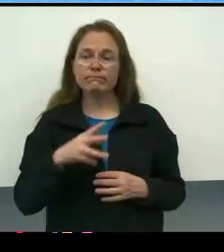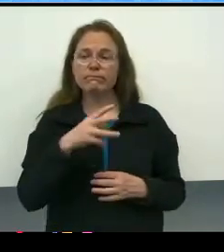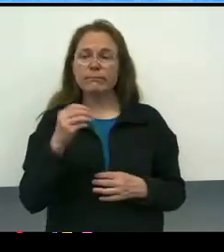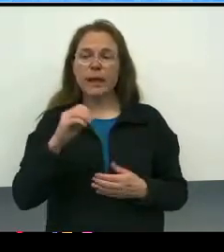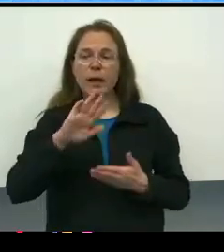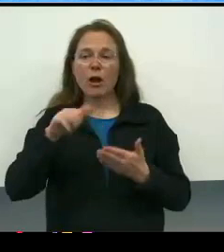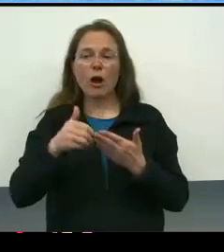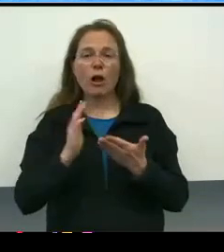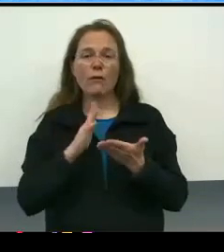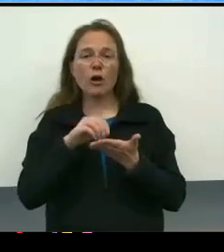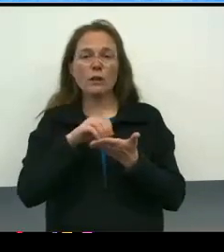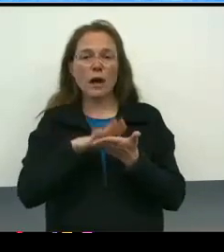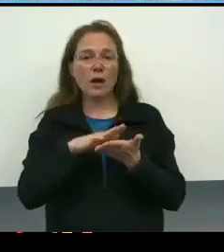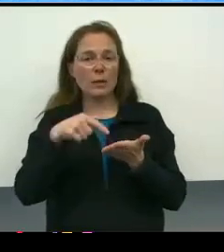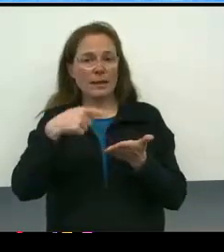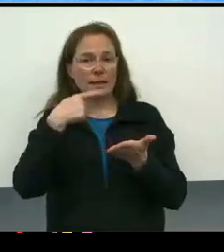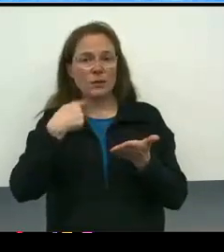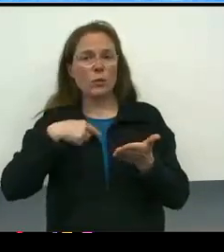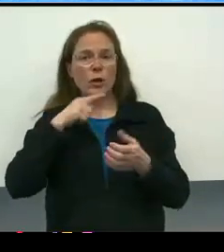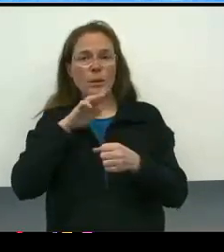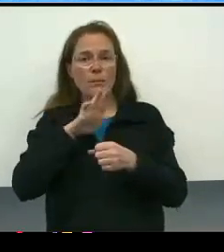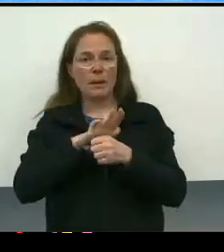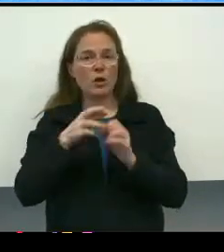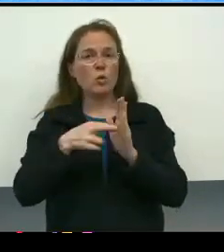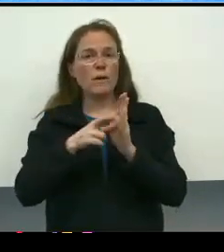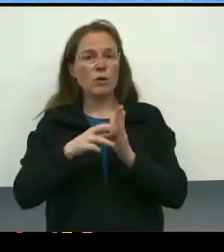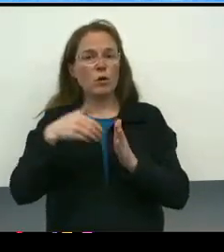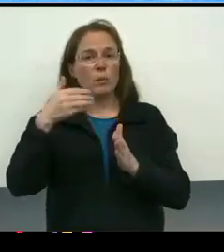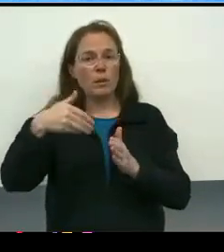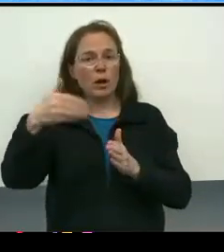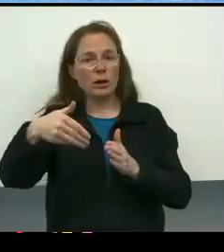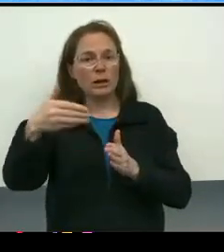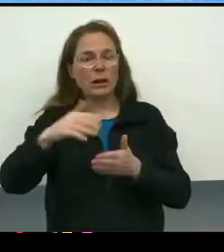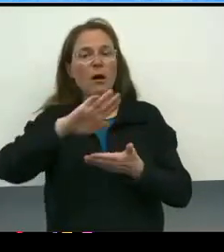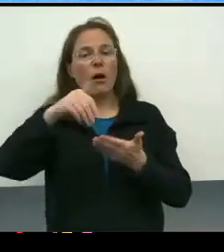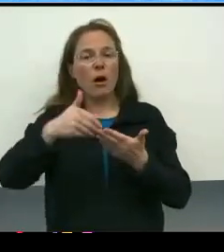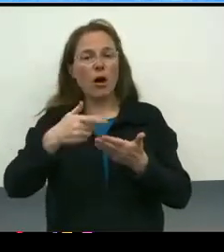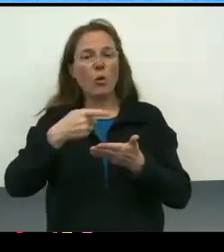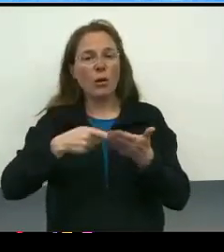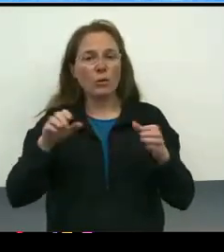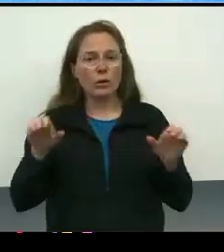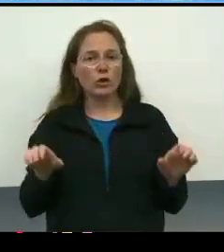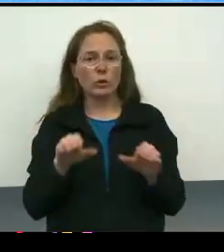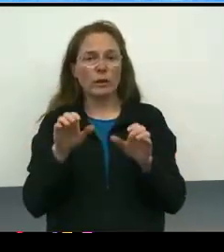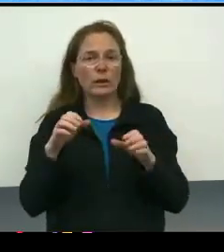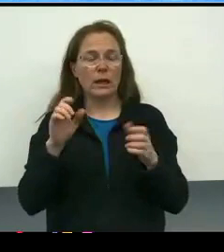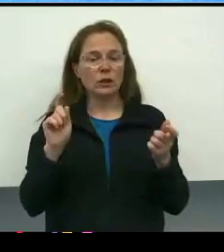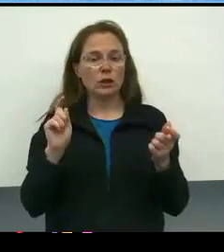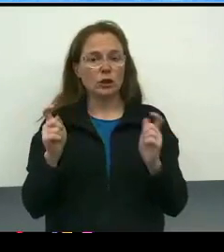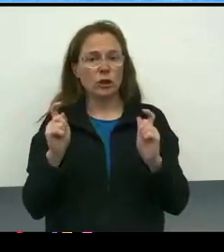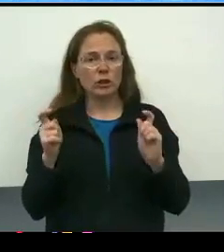we have a commitment to review periodically all that we're doing and make changes as we go forward.